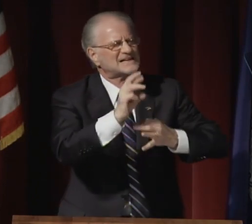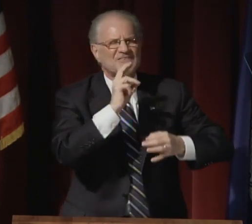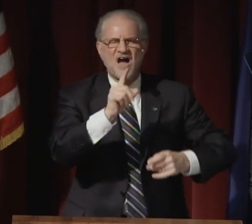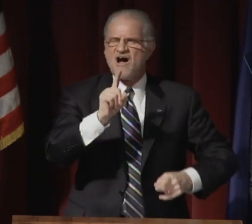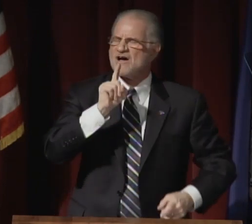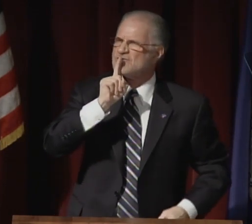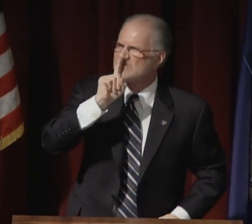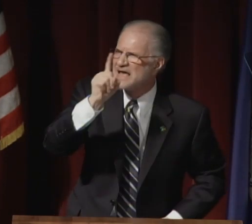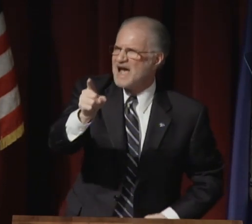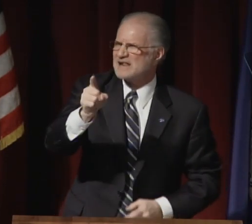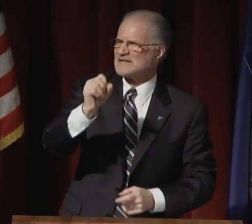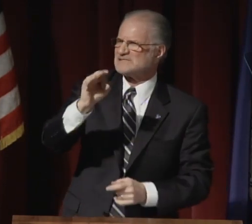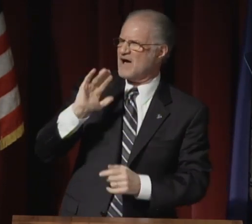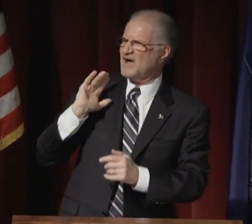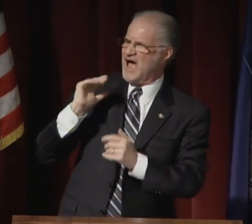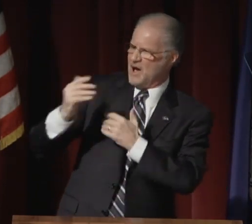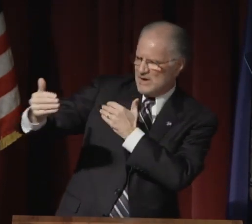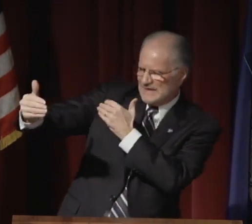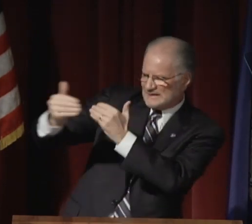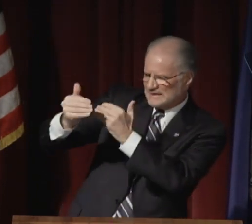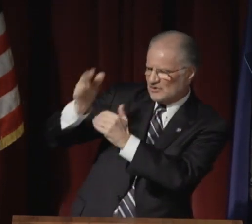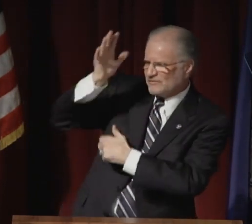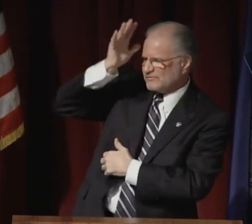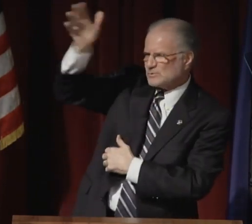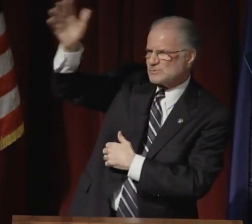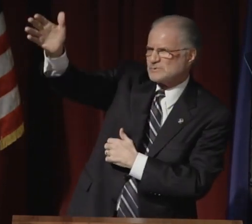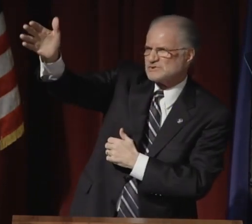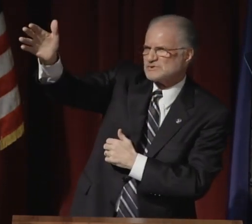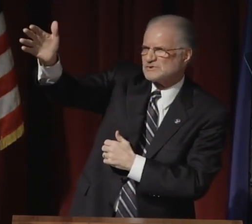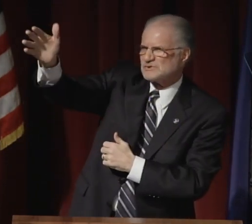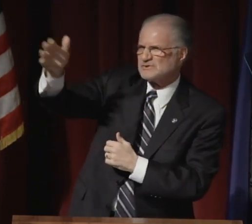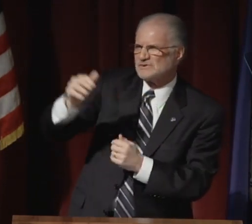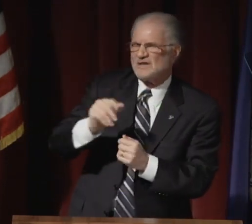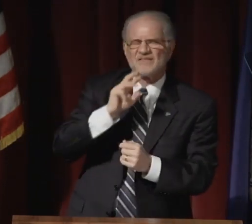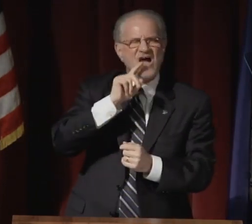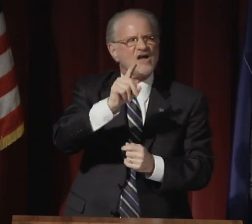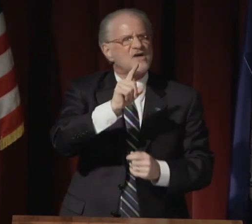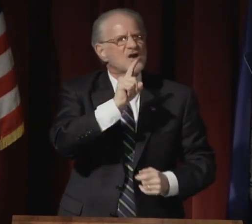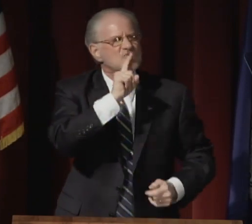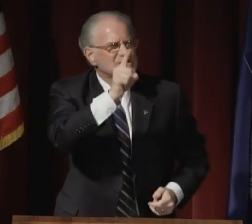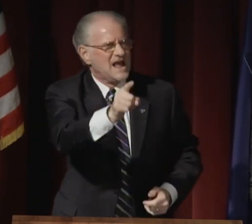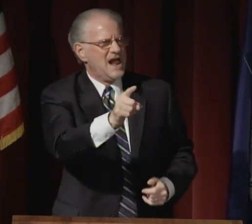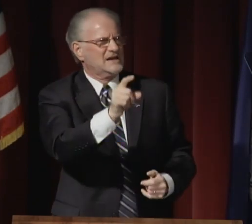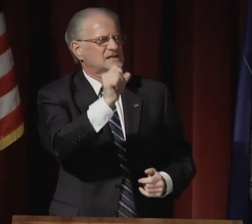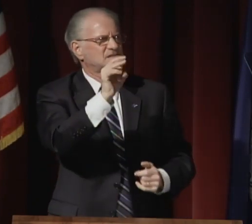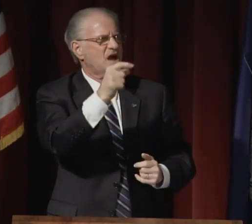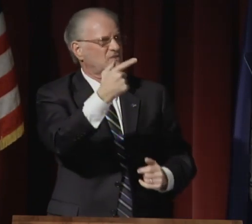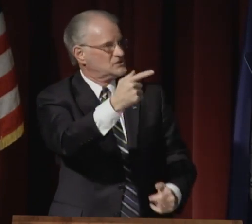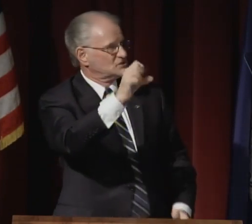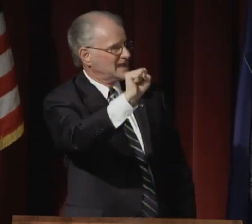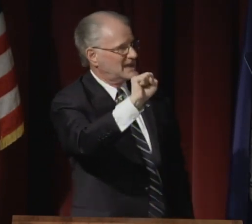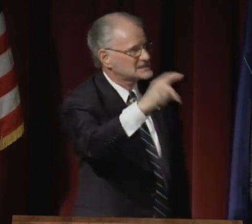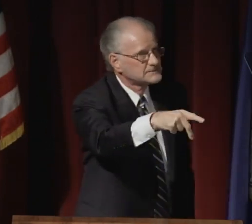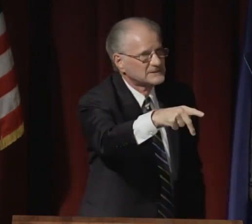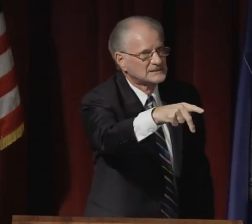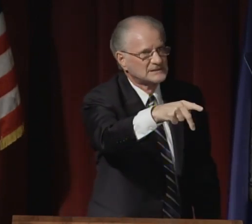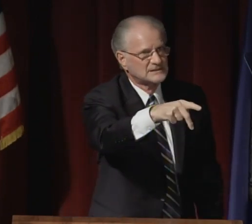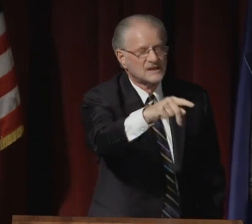Instead they are the realities of the near future.